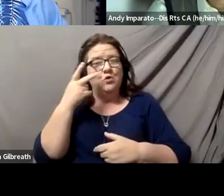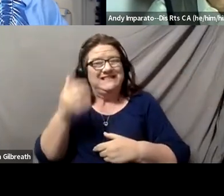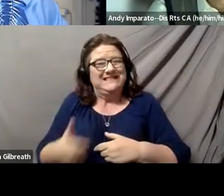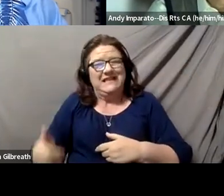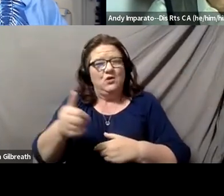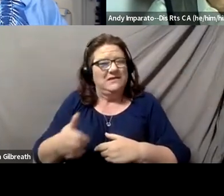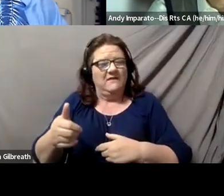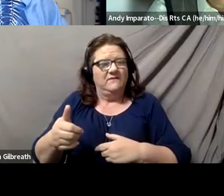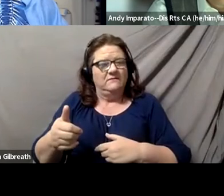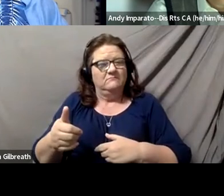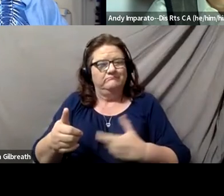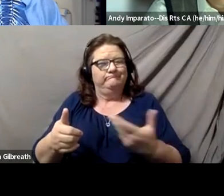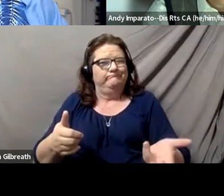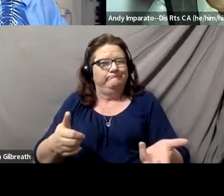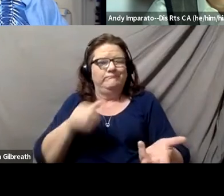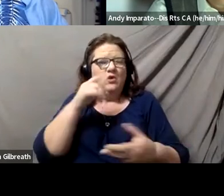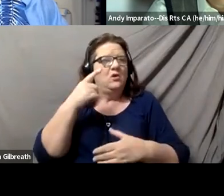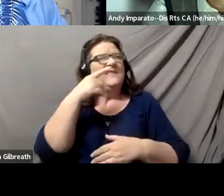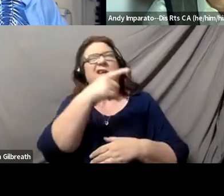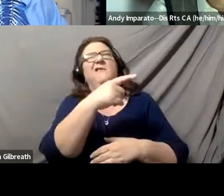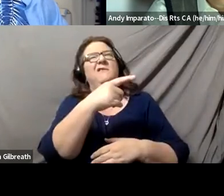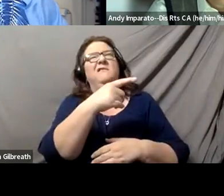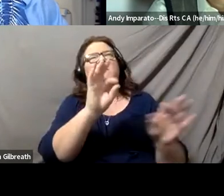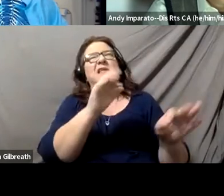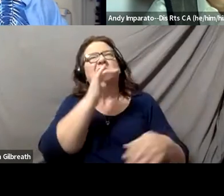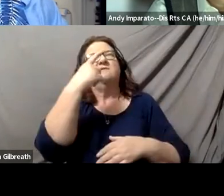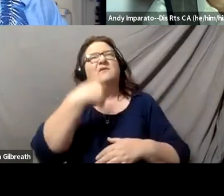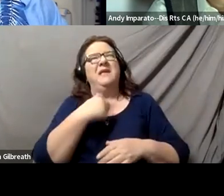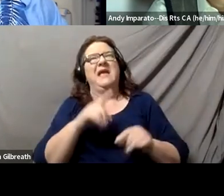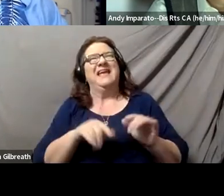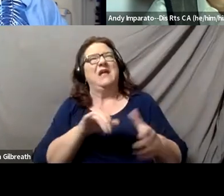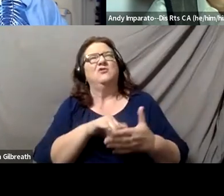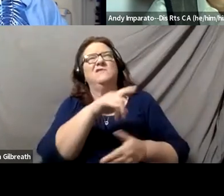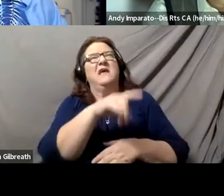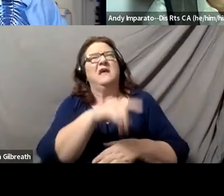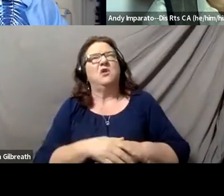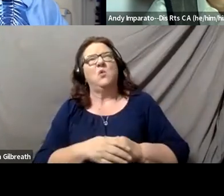you don't think it is something that you can do. It may be the exception to the rule,